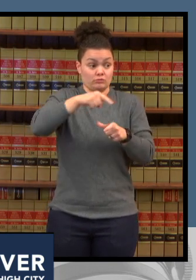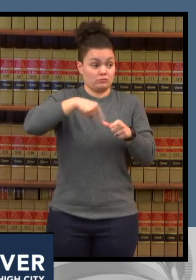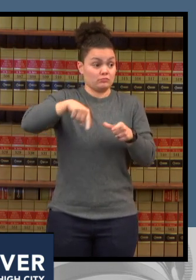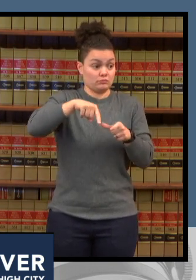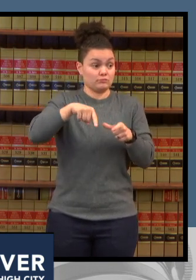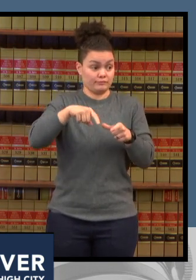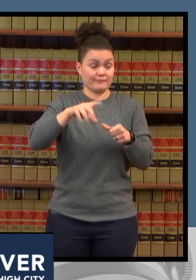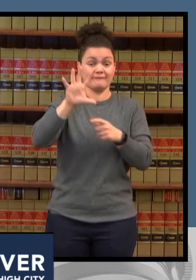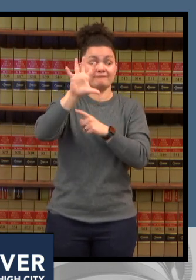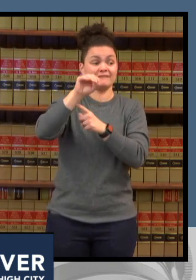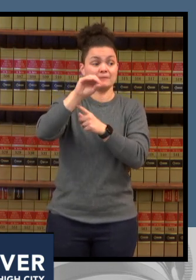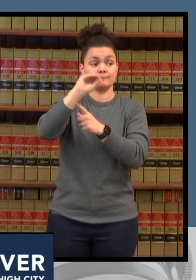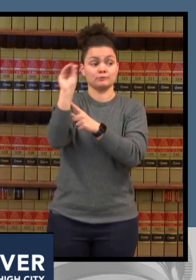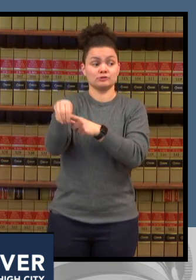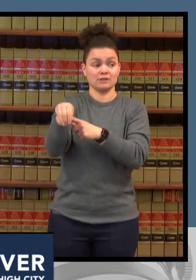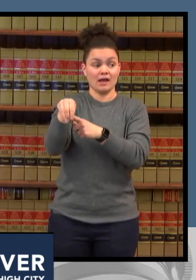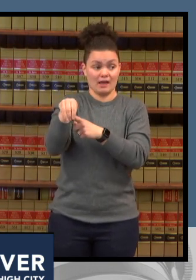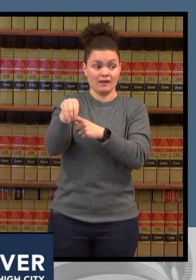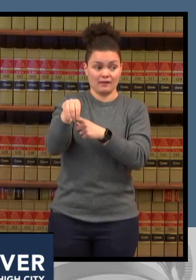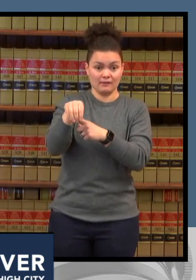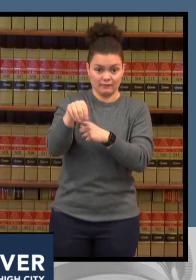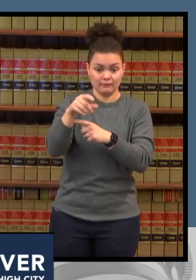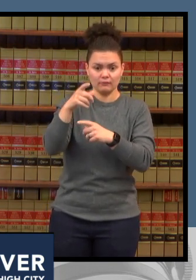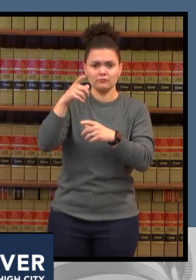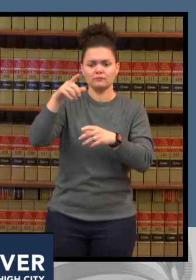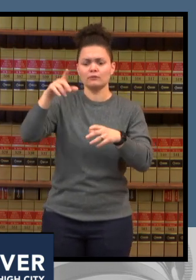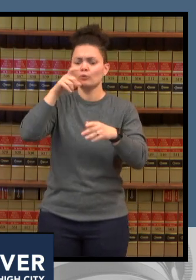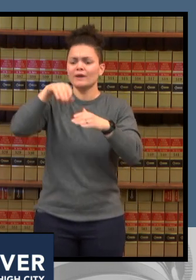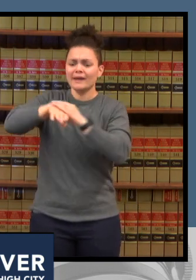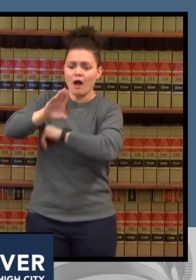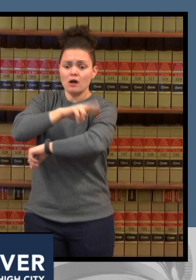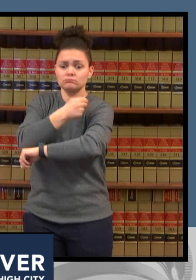state to get vaccinated and to wear face coverings if you can next slide please